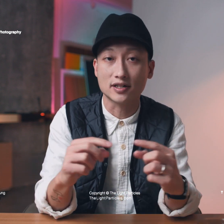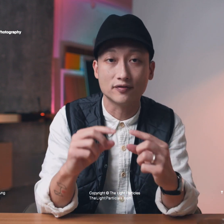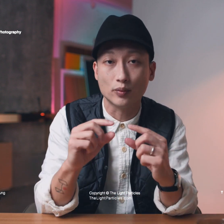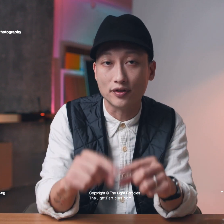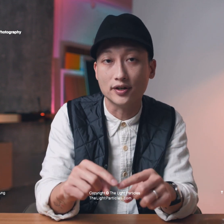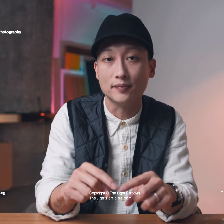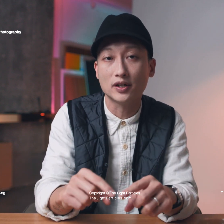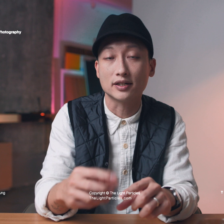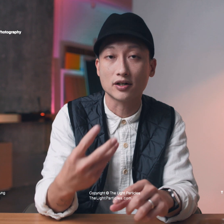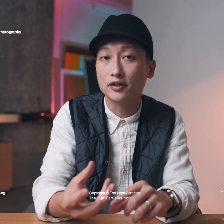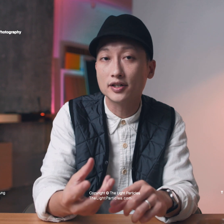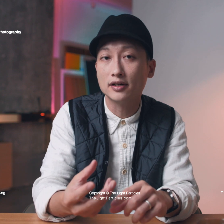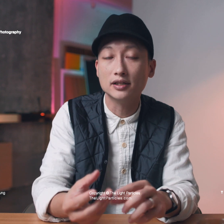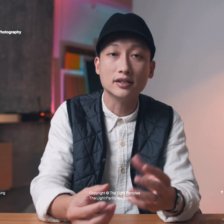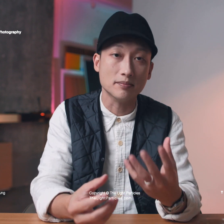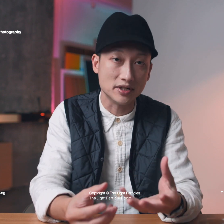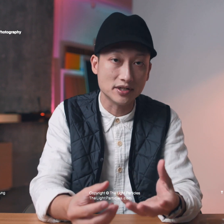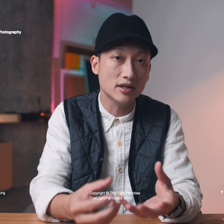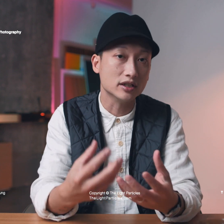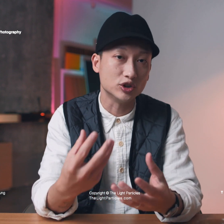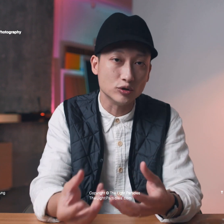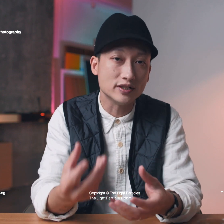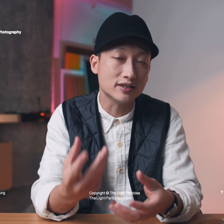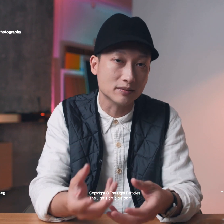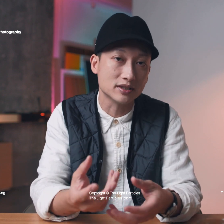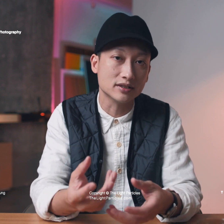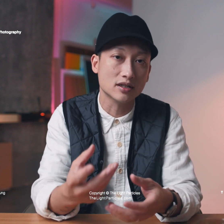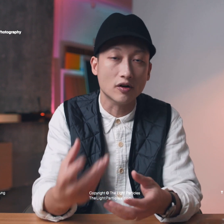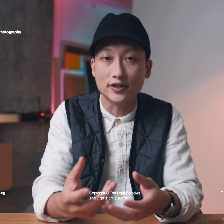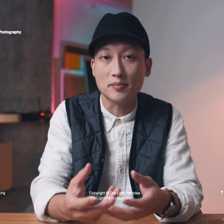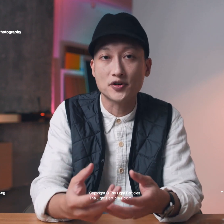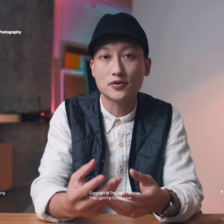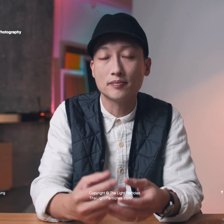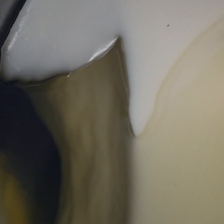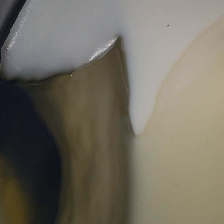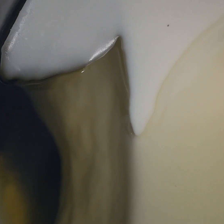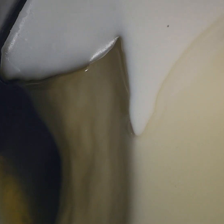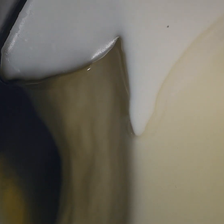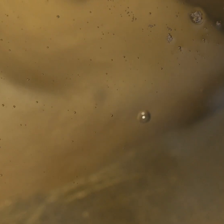the stuff within it the content the meat the juicy substance of an image